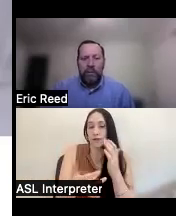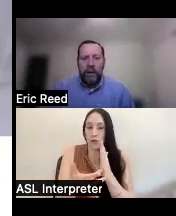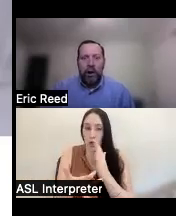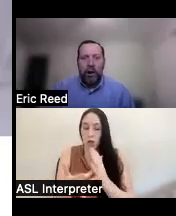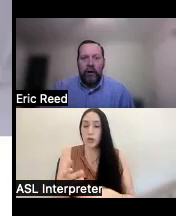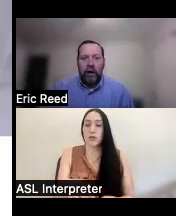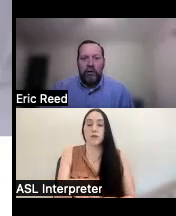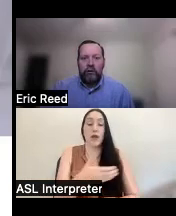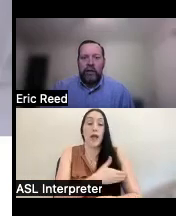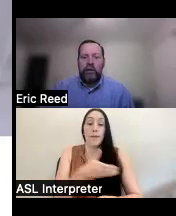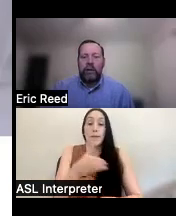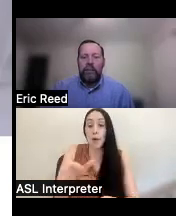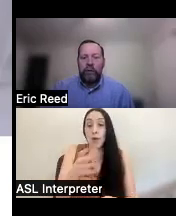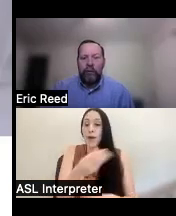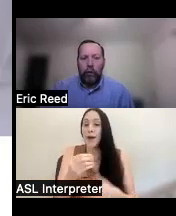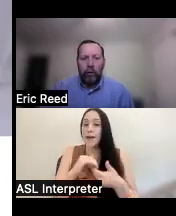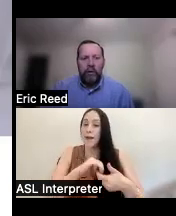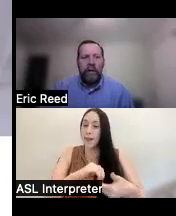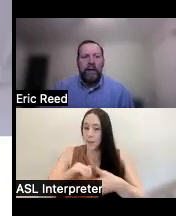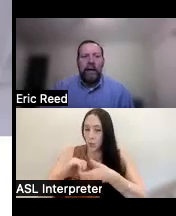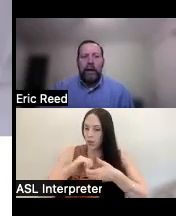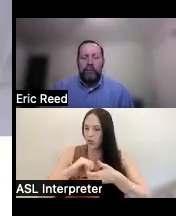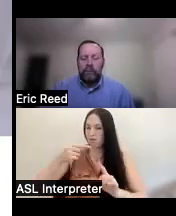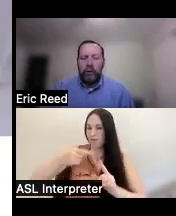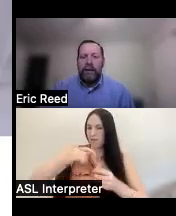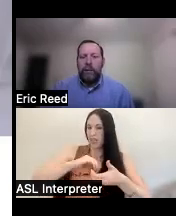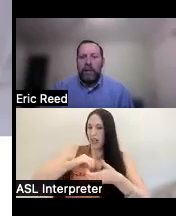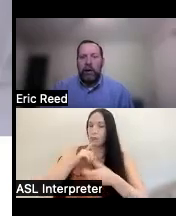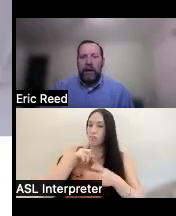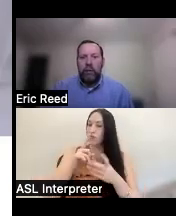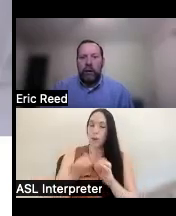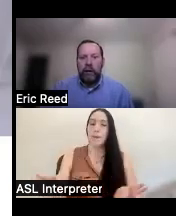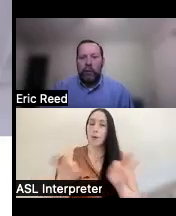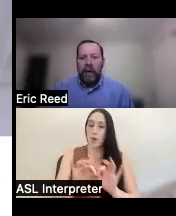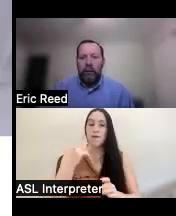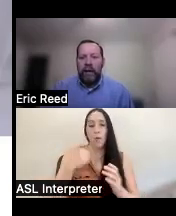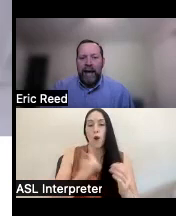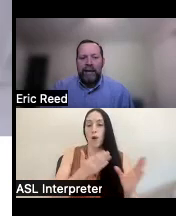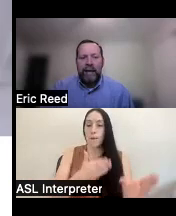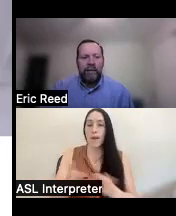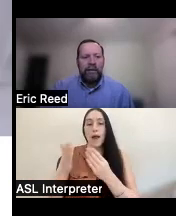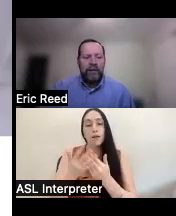a big part of our strategic plan moving forward um great to be on here with with able United as a as